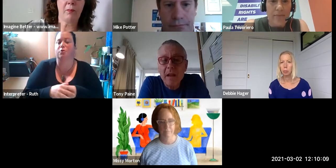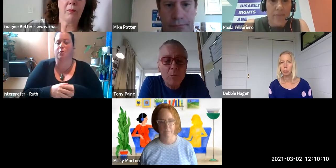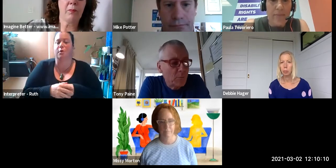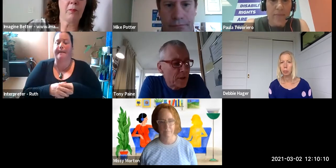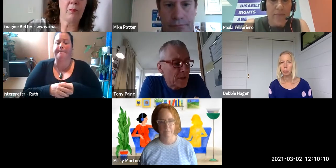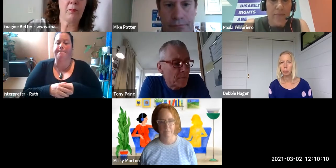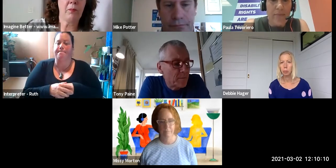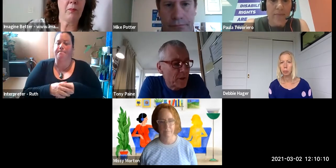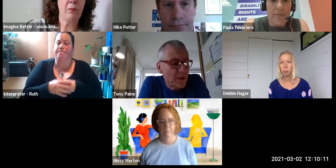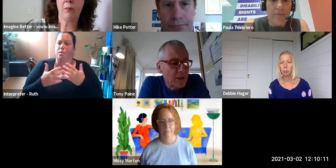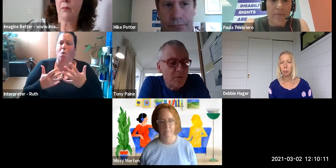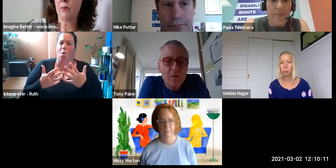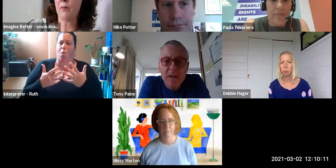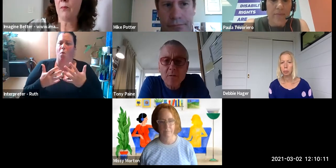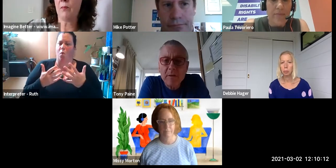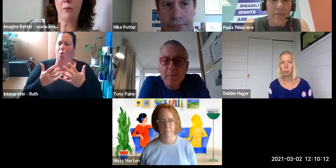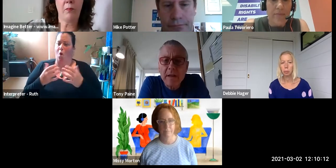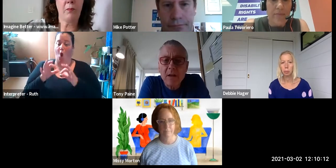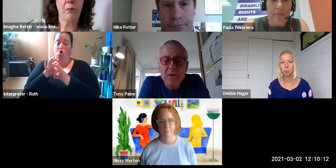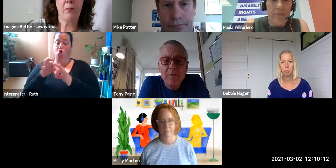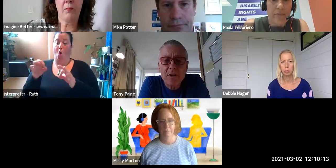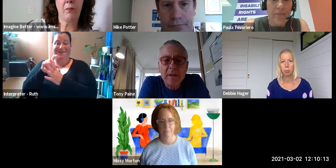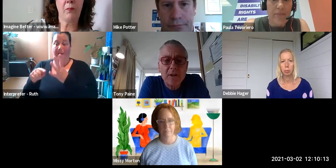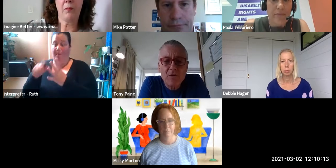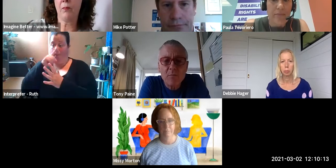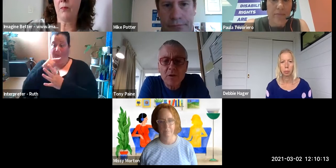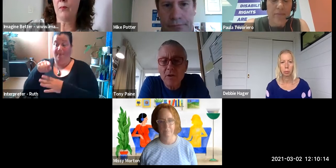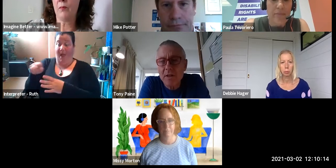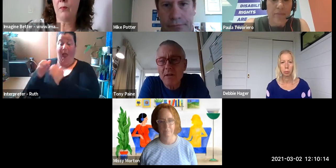process. What is the idea of non-disabled people being allies and advocates - whatever that means to you and what